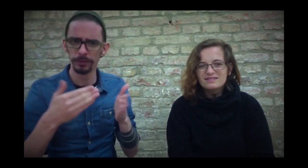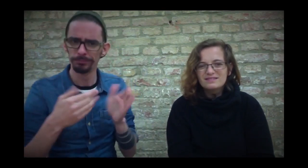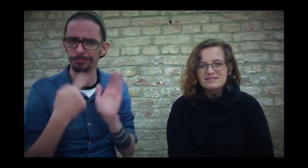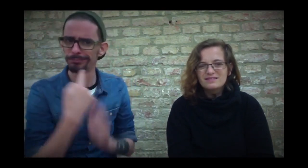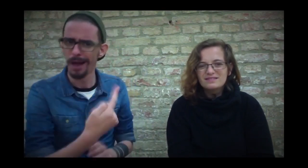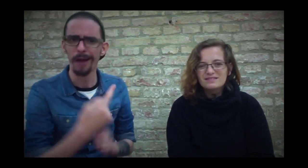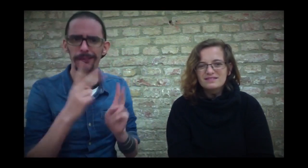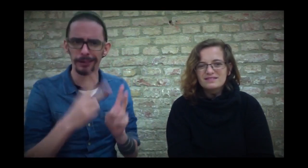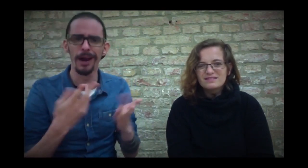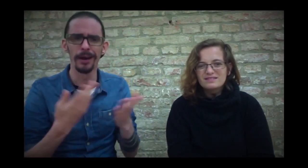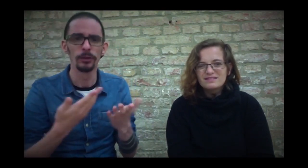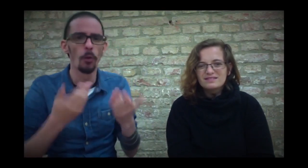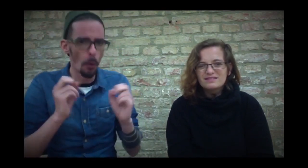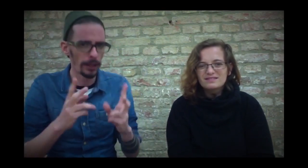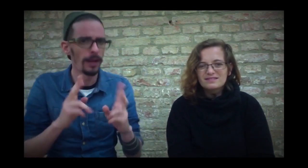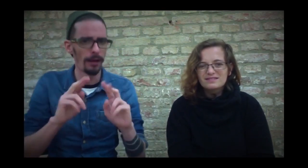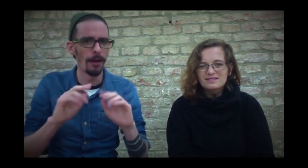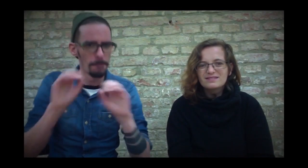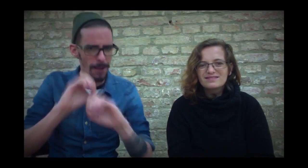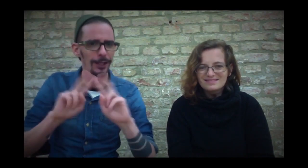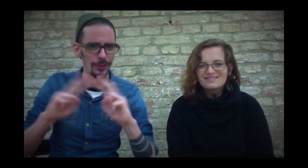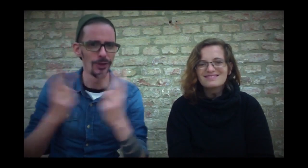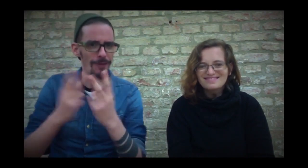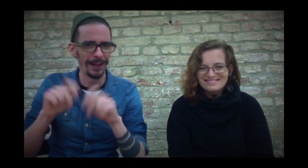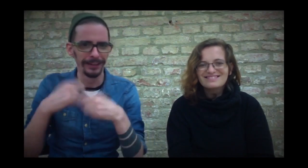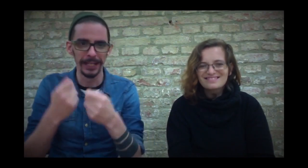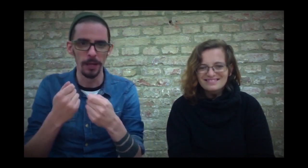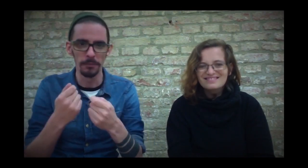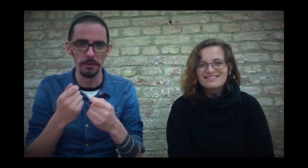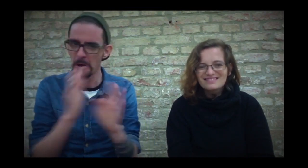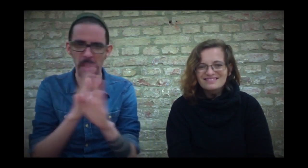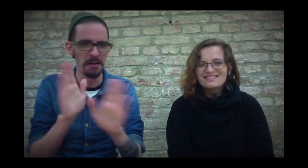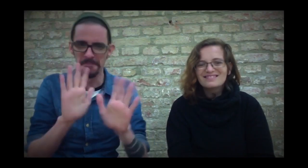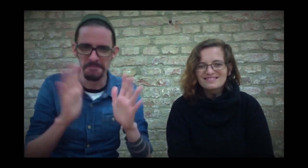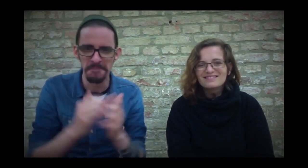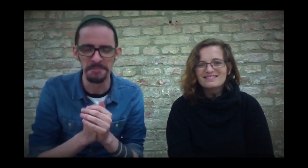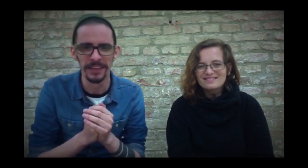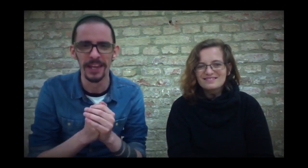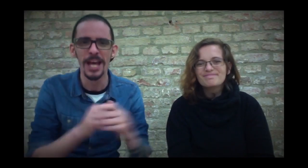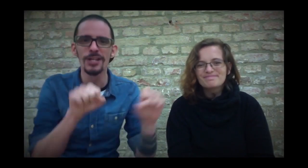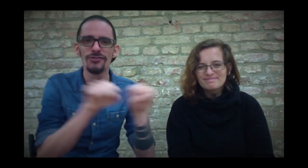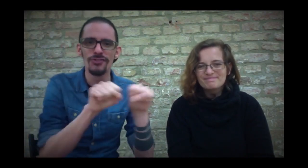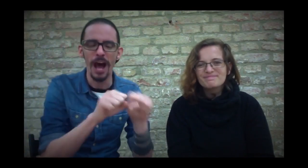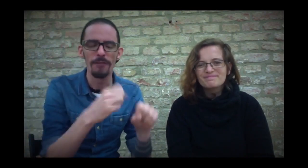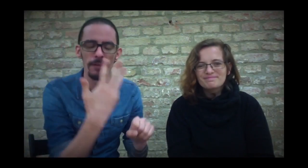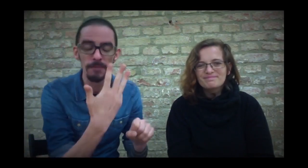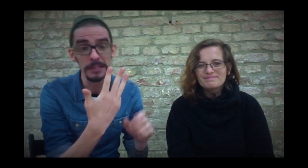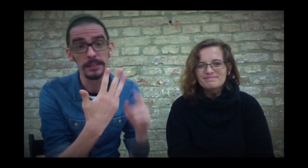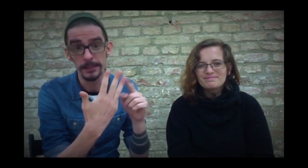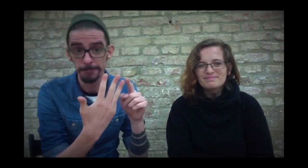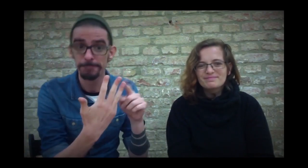They can act out their feelings and they feel like home in the magical world. They don’t have to play hide and seek.